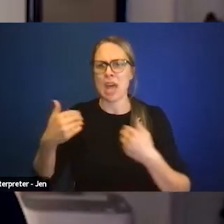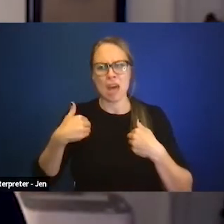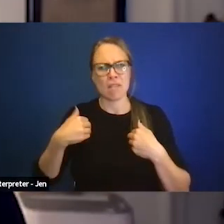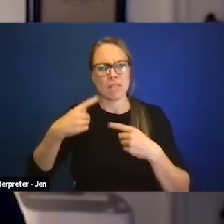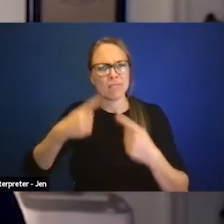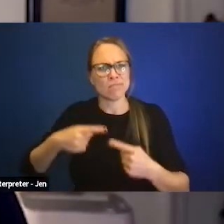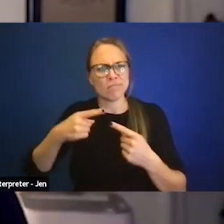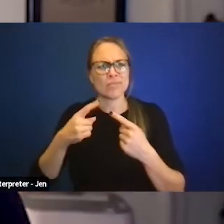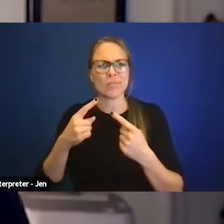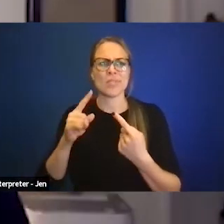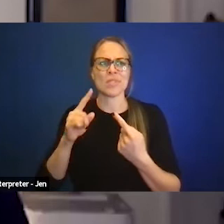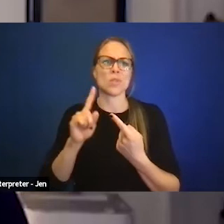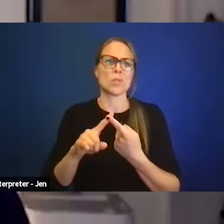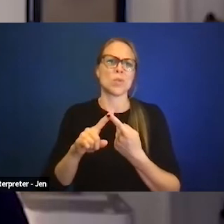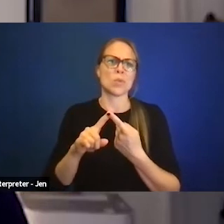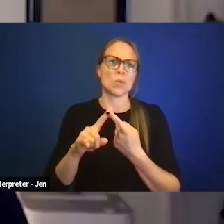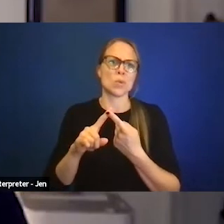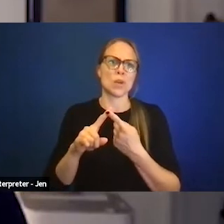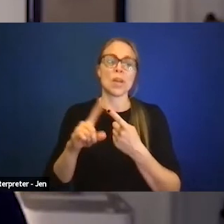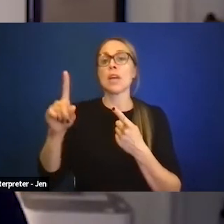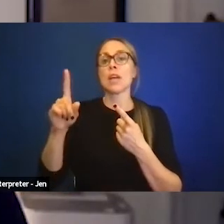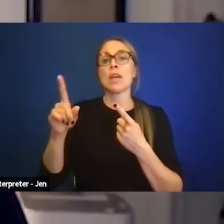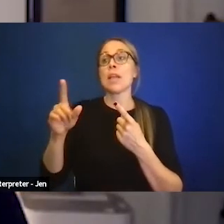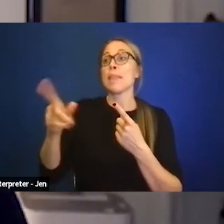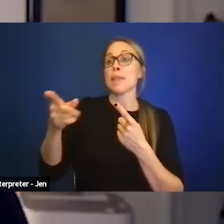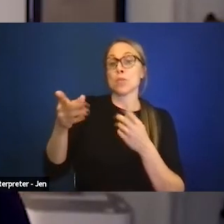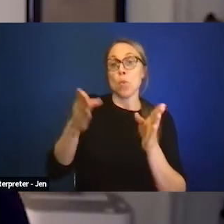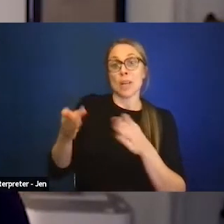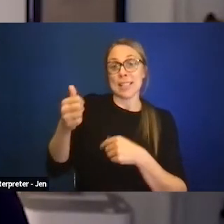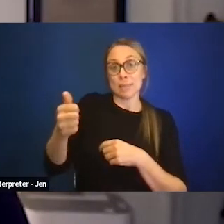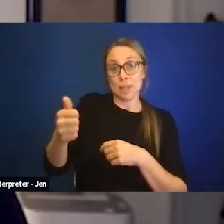In many cases the students themselves are still grappling